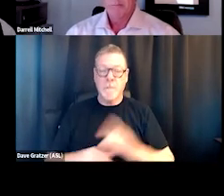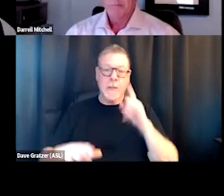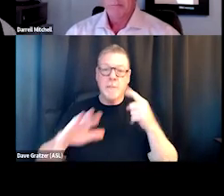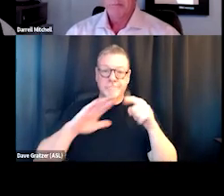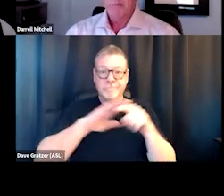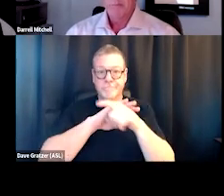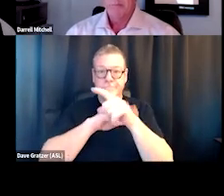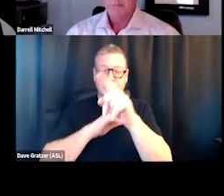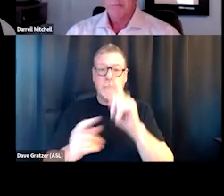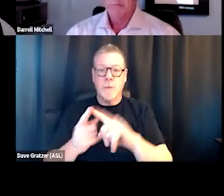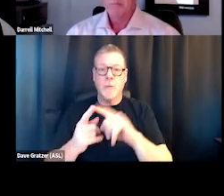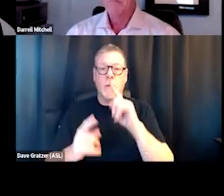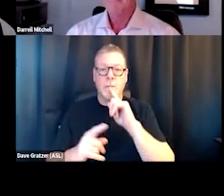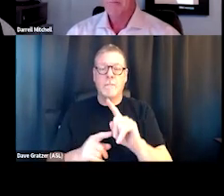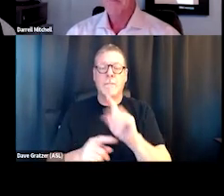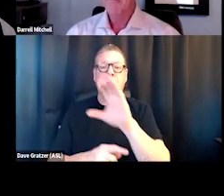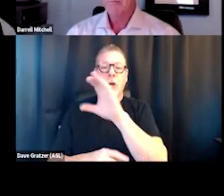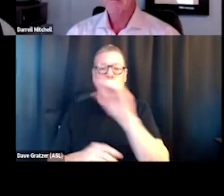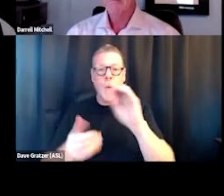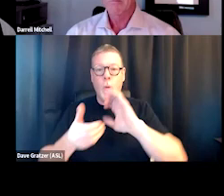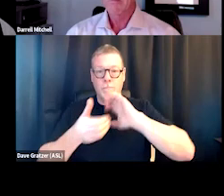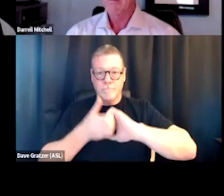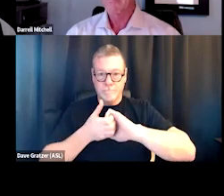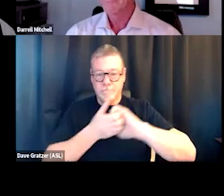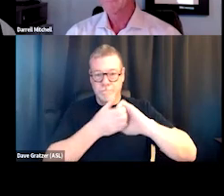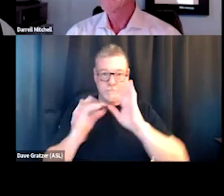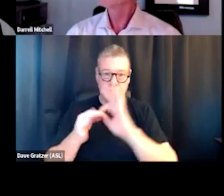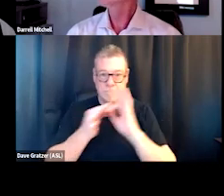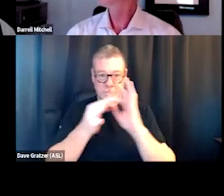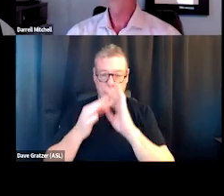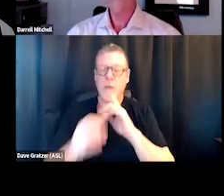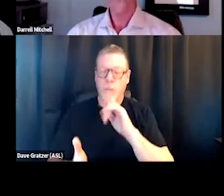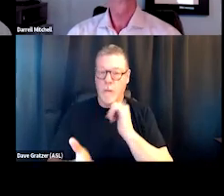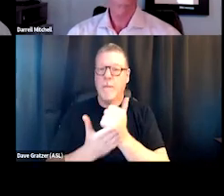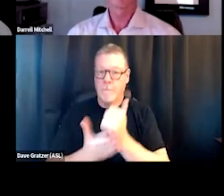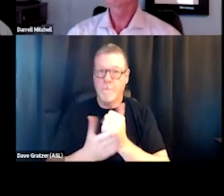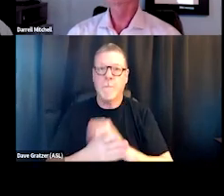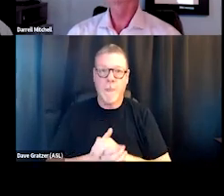is to be co-located has been super-helpful in terms of coordinating care.